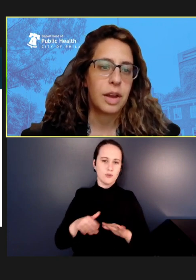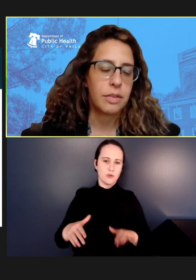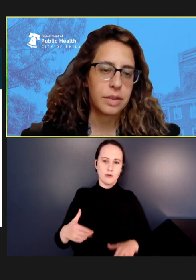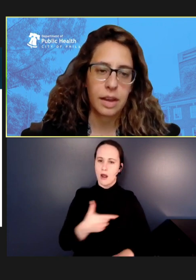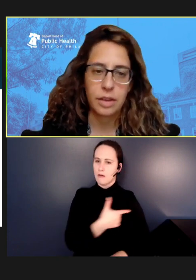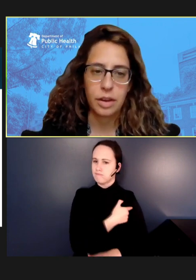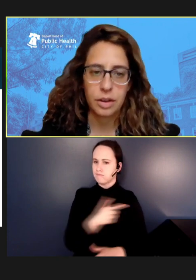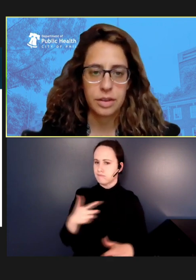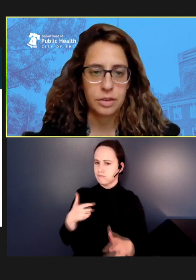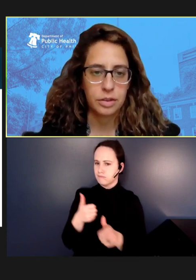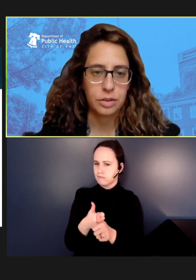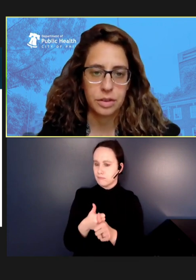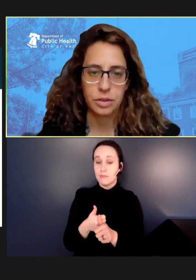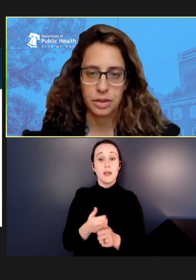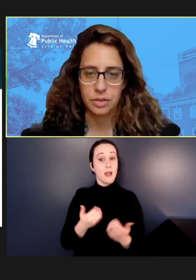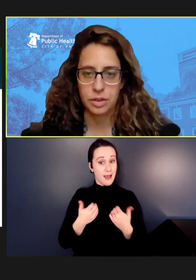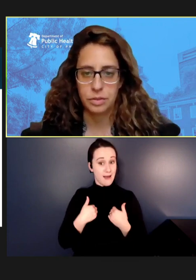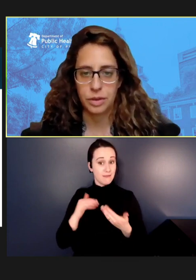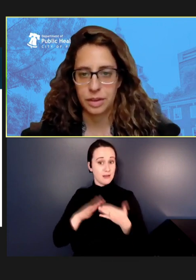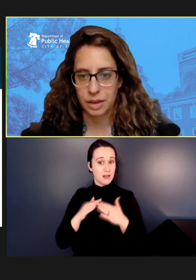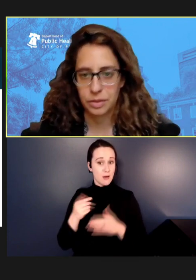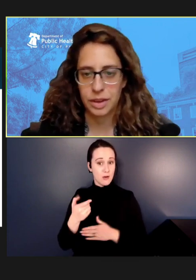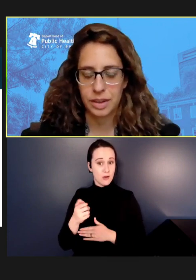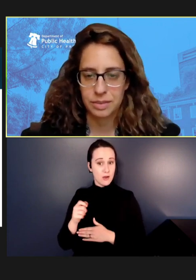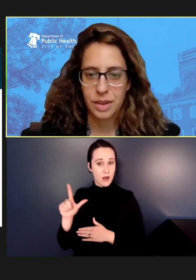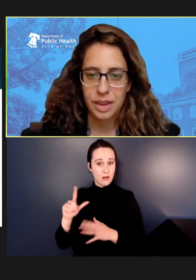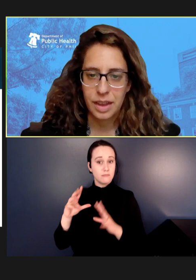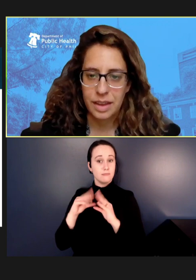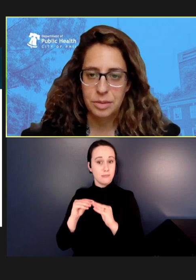have a town hall scheduled with the school district of Philadelphia. It had to be